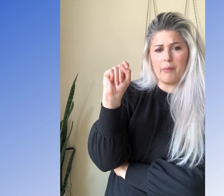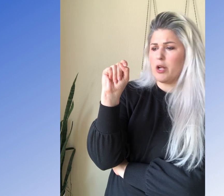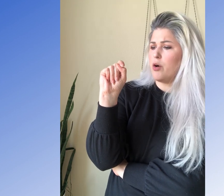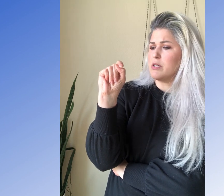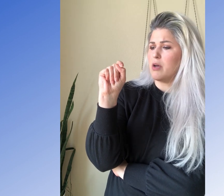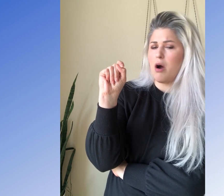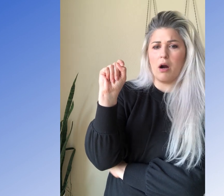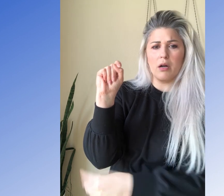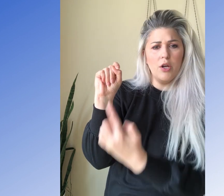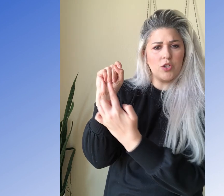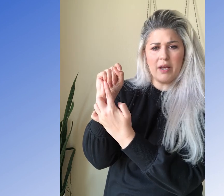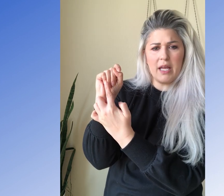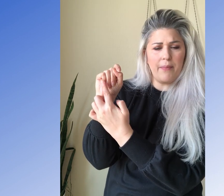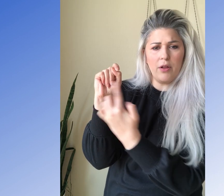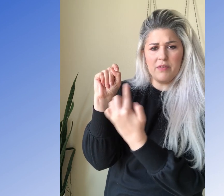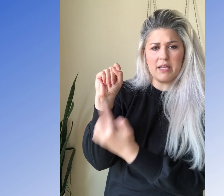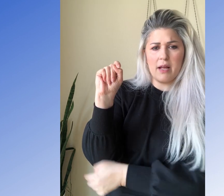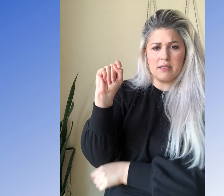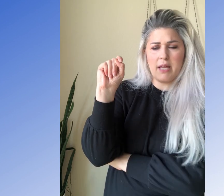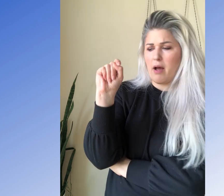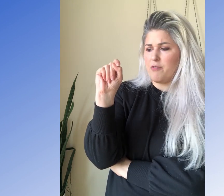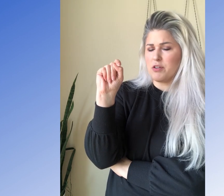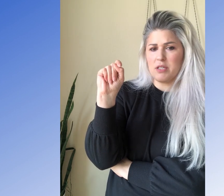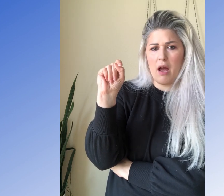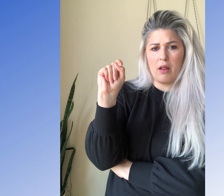I'm going to go into the AR so I can keep all of these hands down, fingers down.